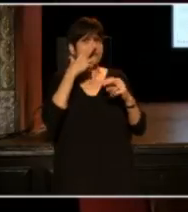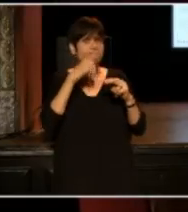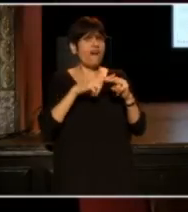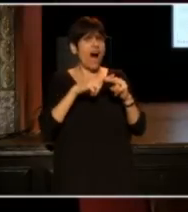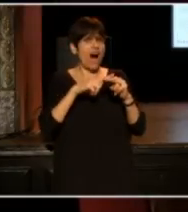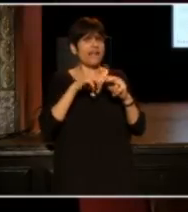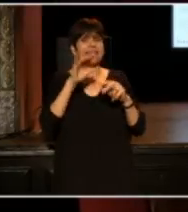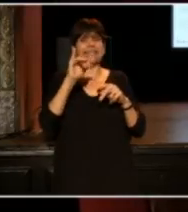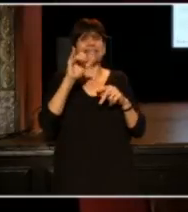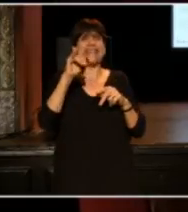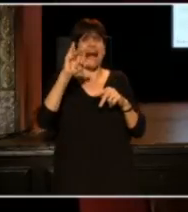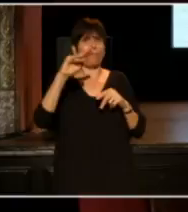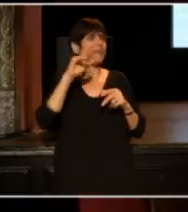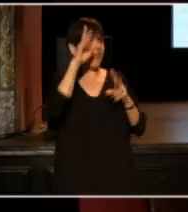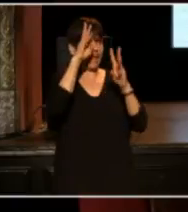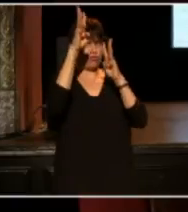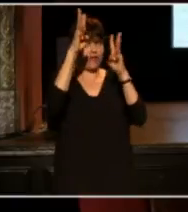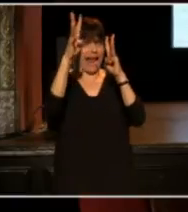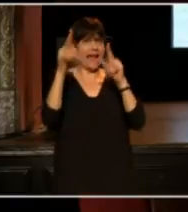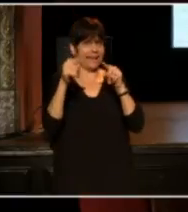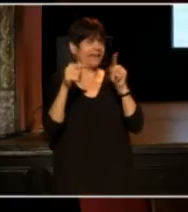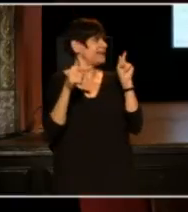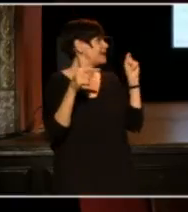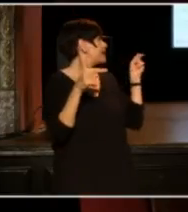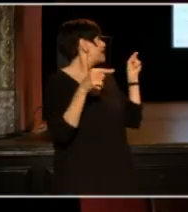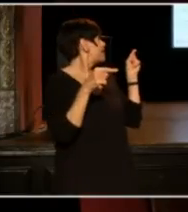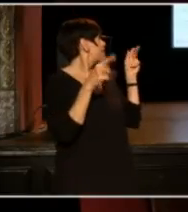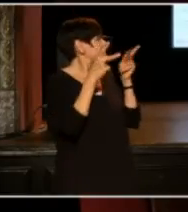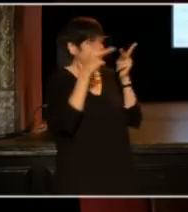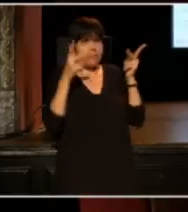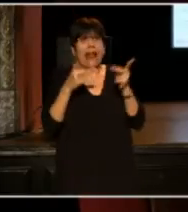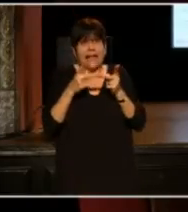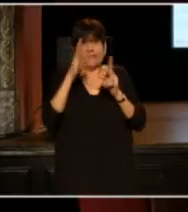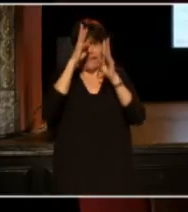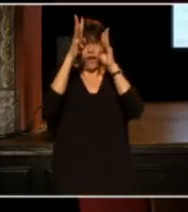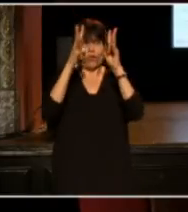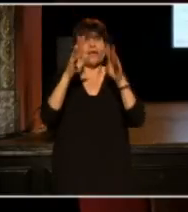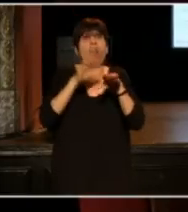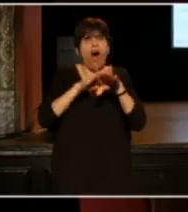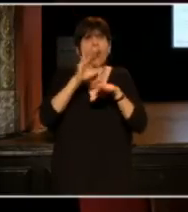They created this place on Yelp